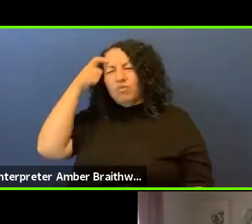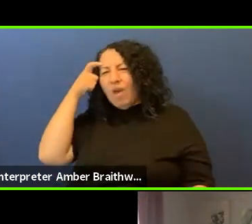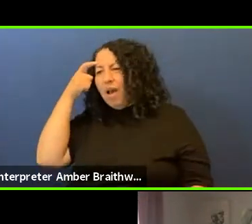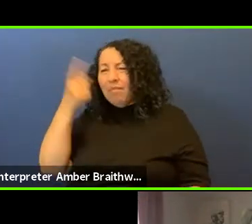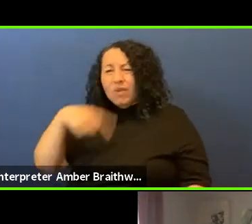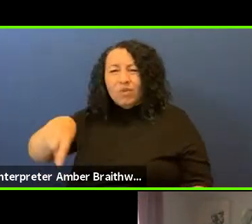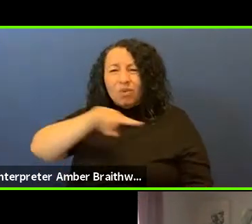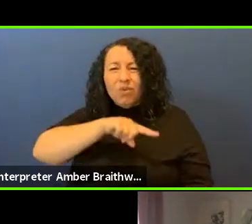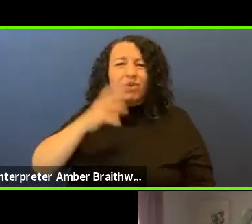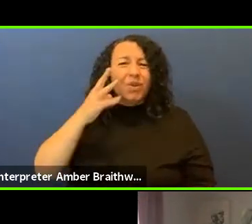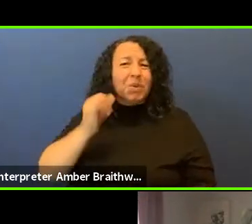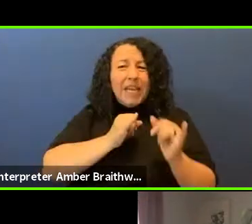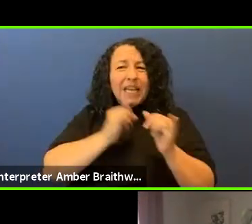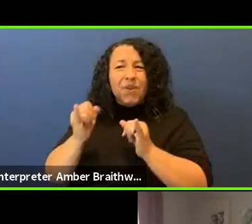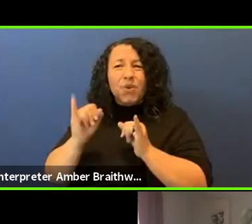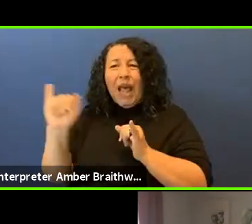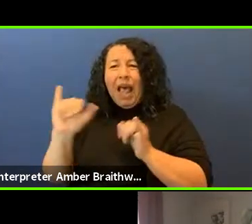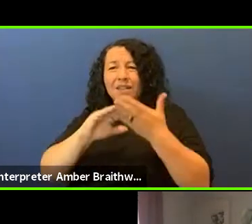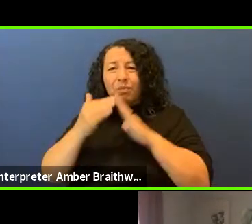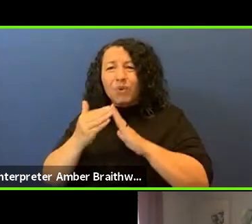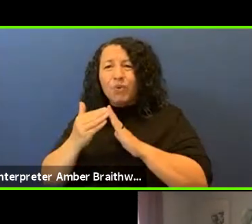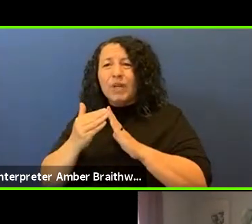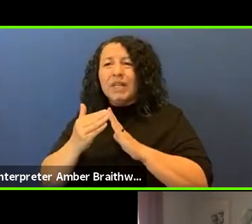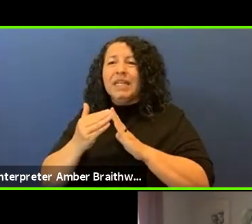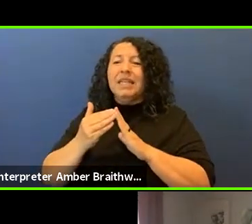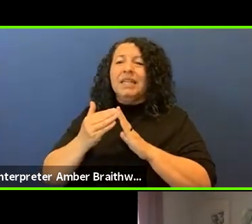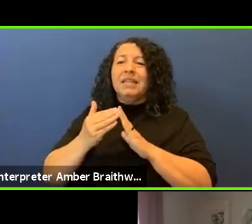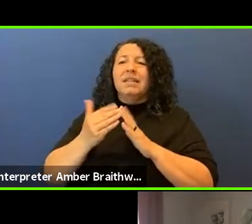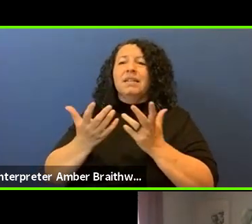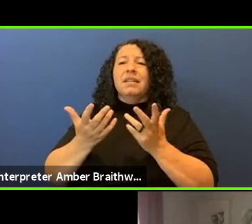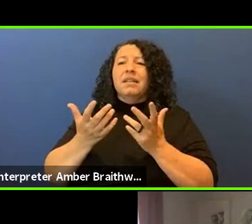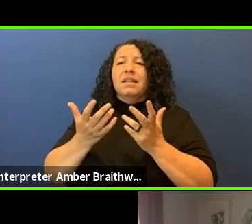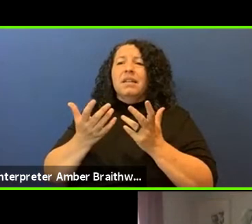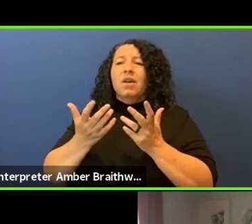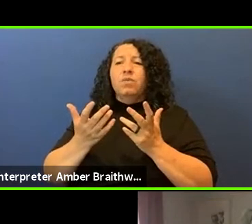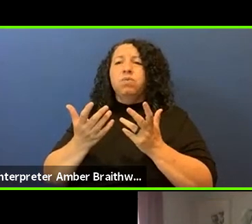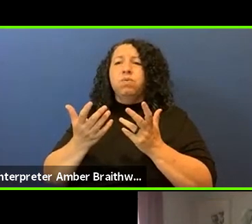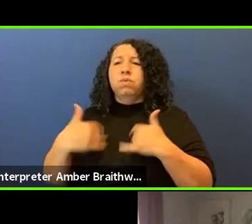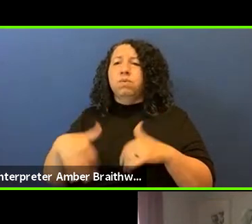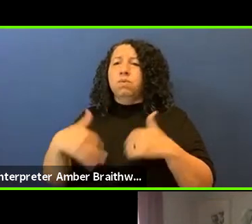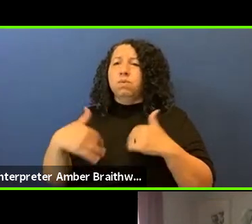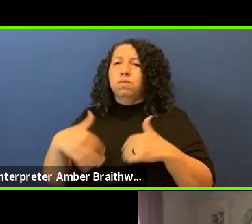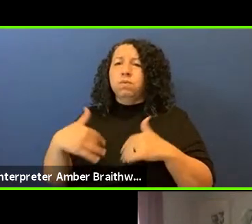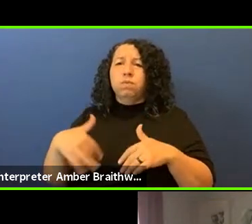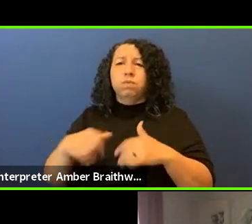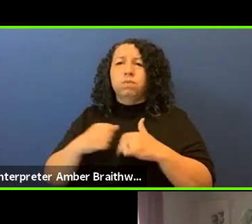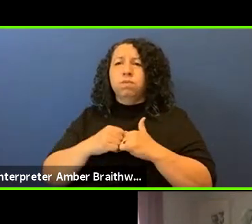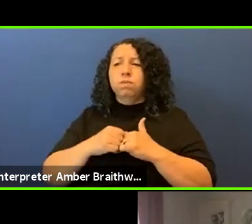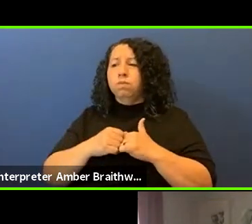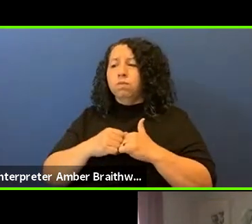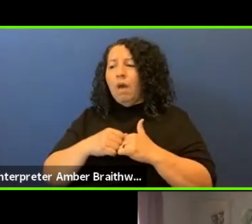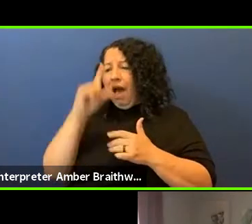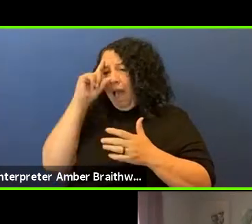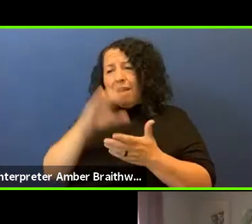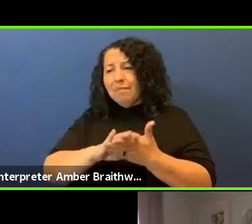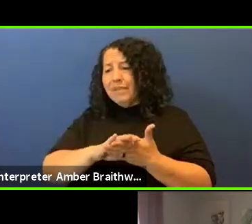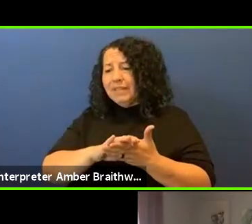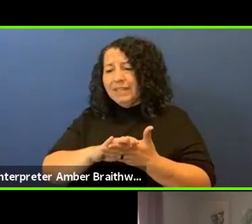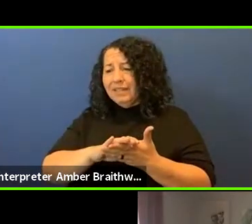individuals and as communities. So I believe that